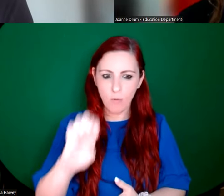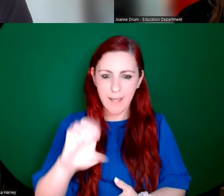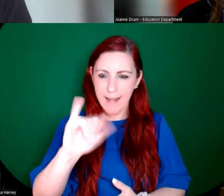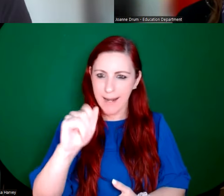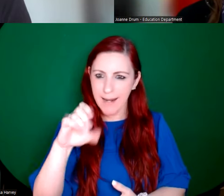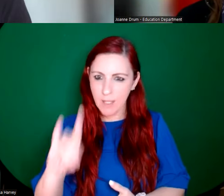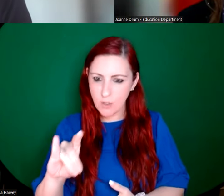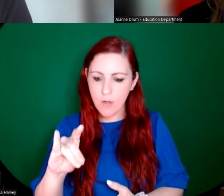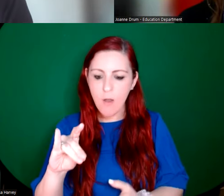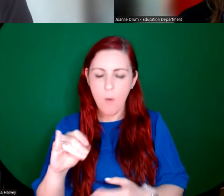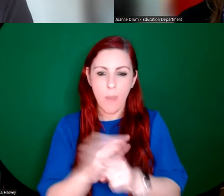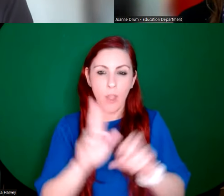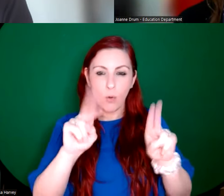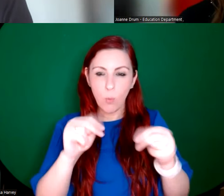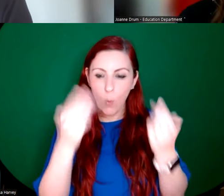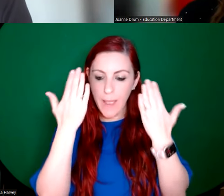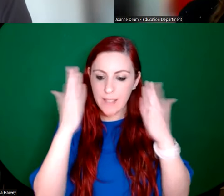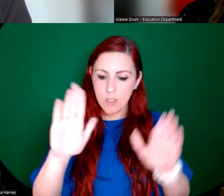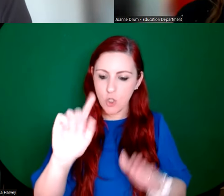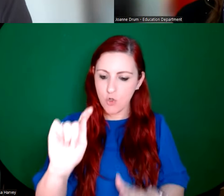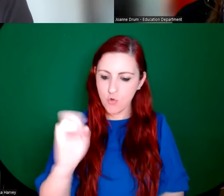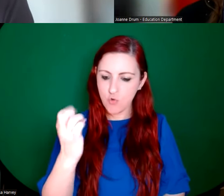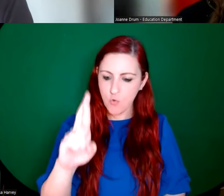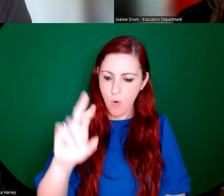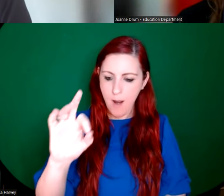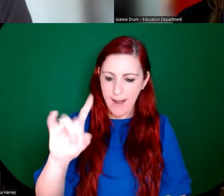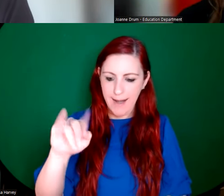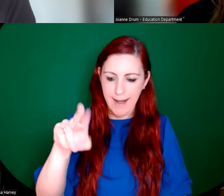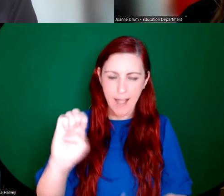An Túr Ghloine: Artists and the Collective. My name is Joanne Drum, and I'm with